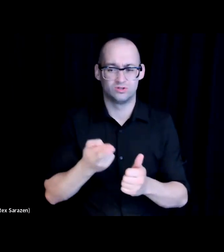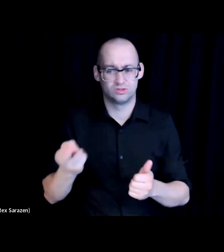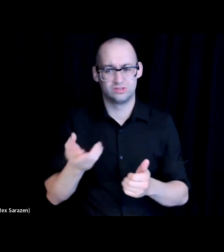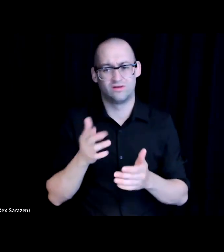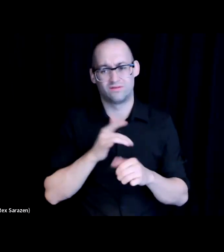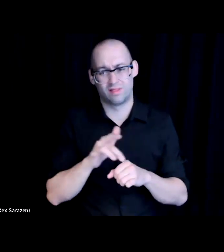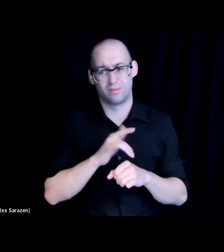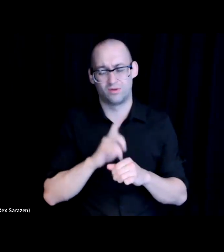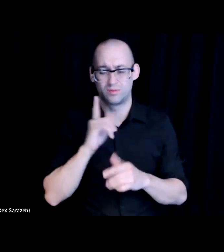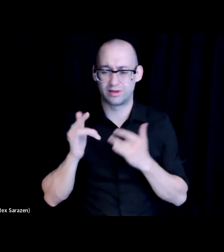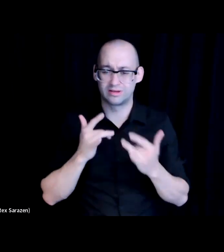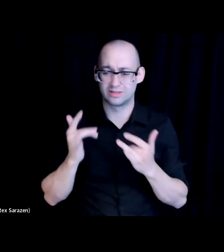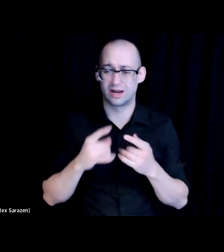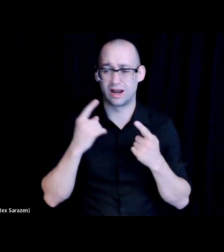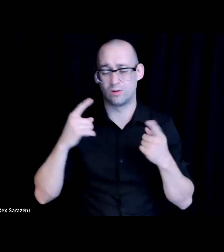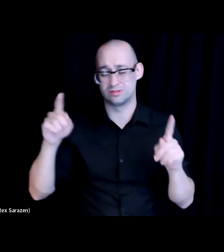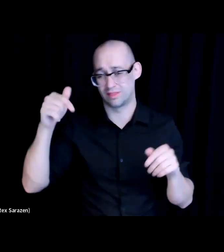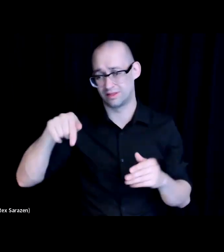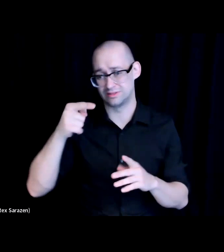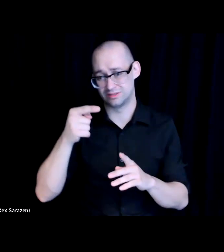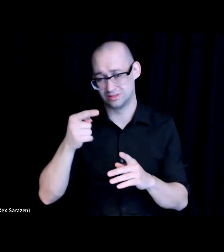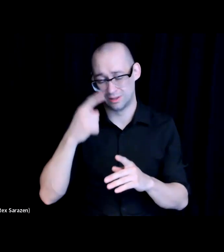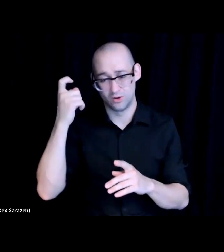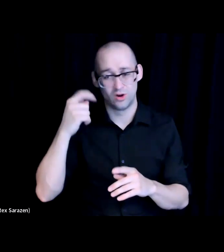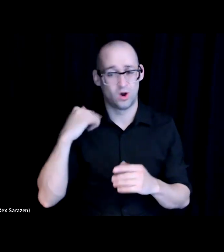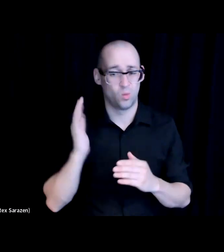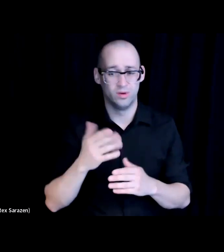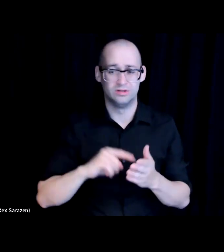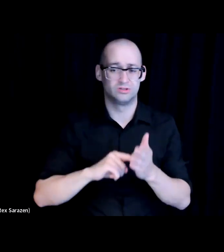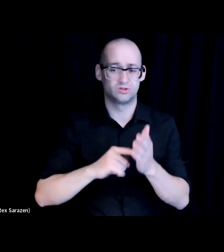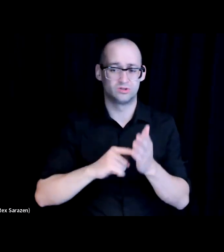and very excited to announce that this summer we're launching 3 pre-apprenticeship programs